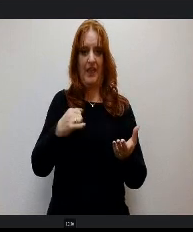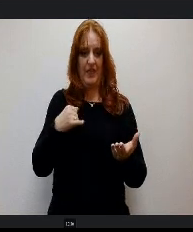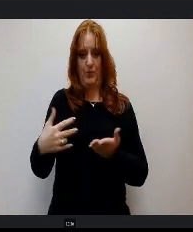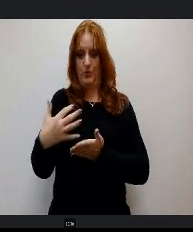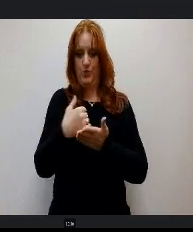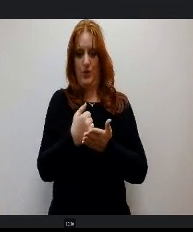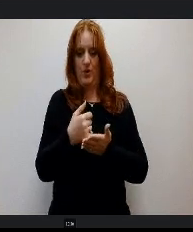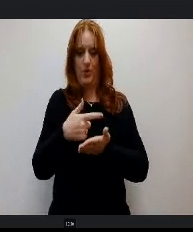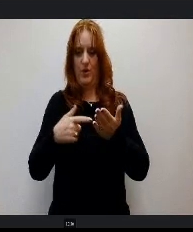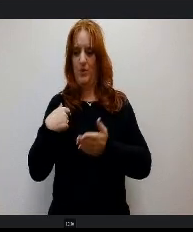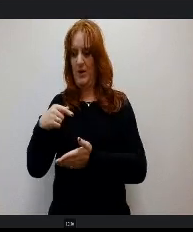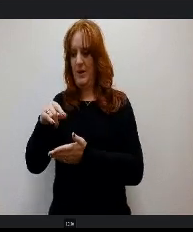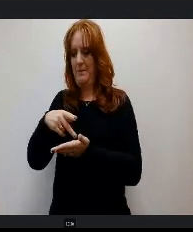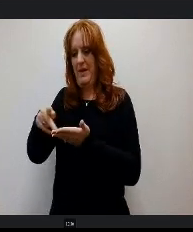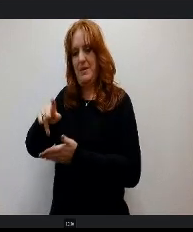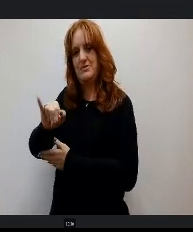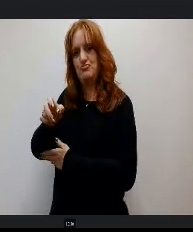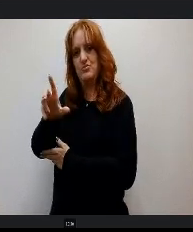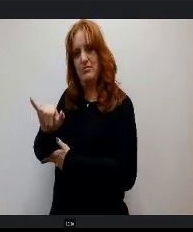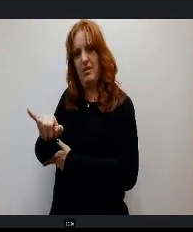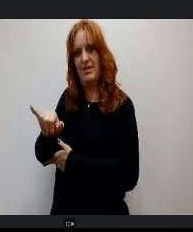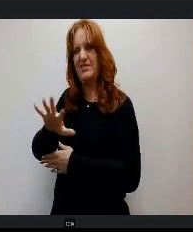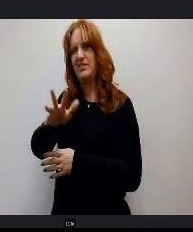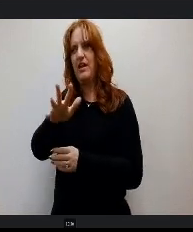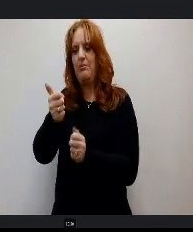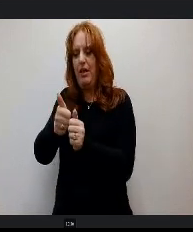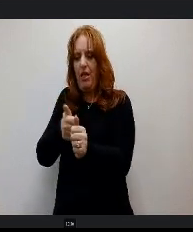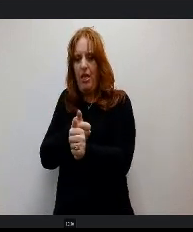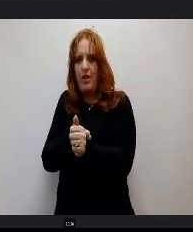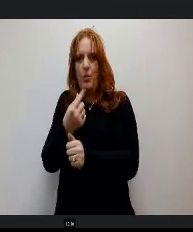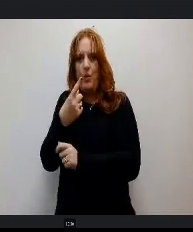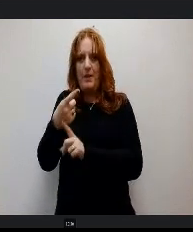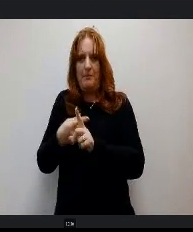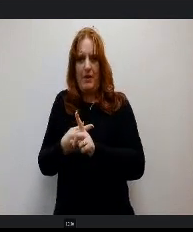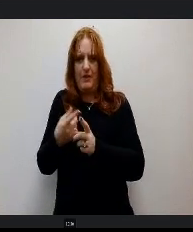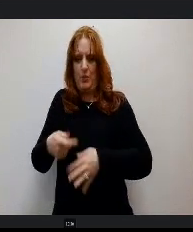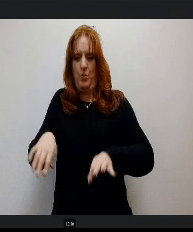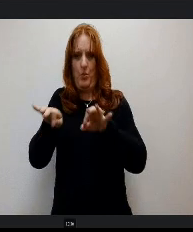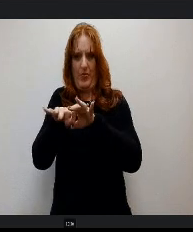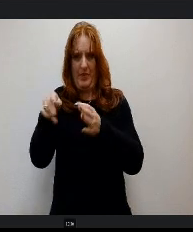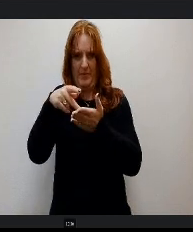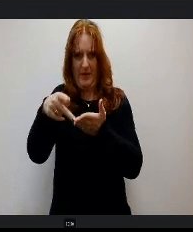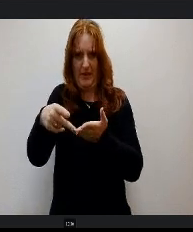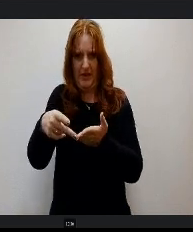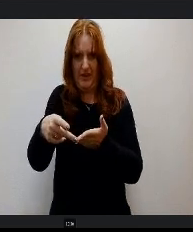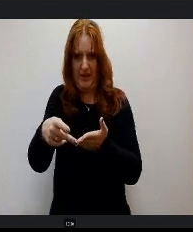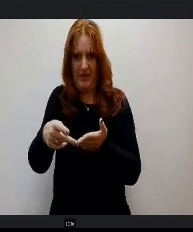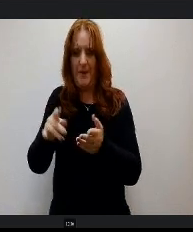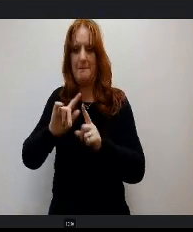So it's kind of behind by one month s worth of payment that catches up by the end